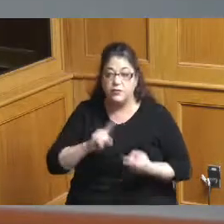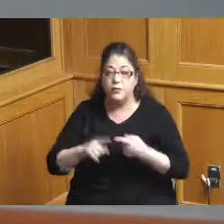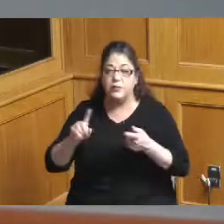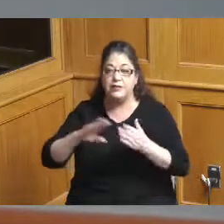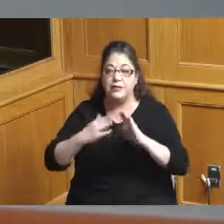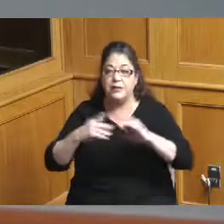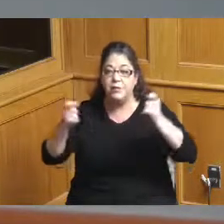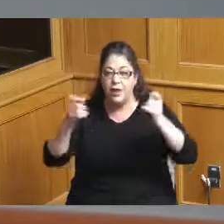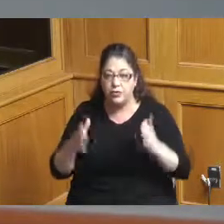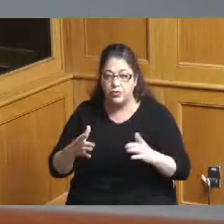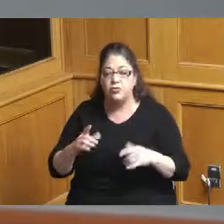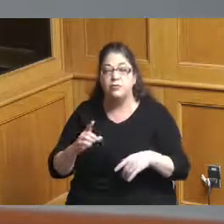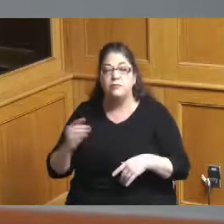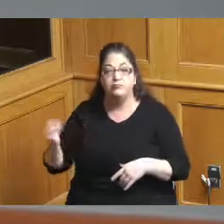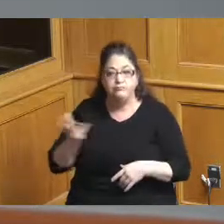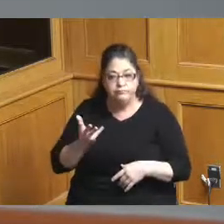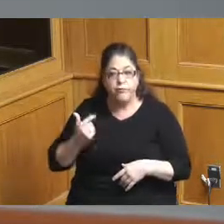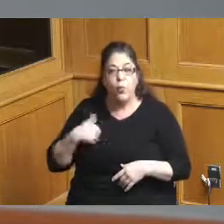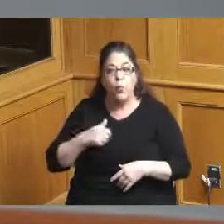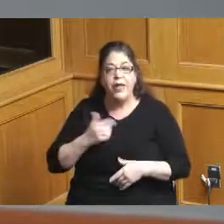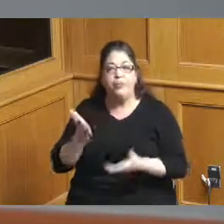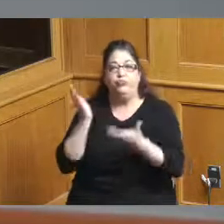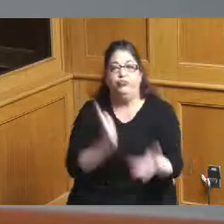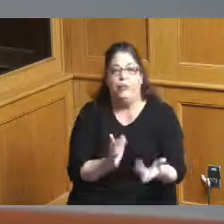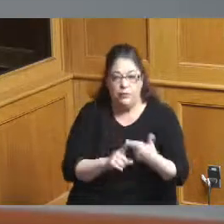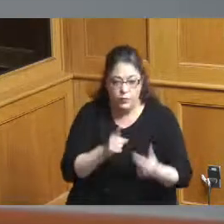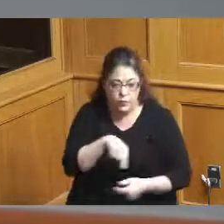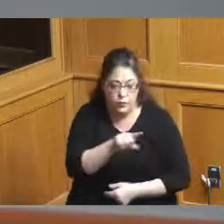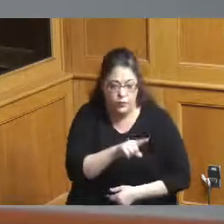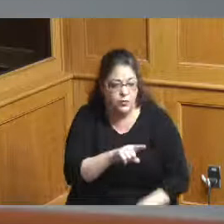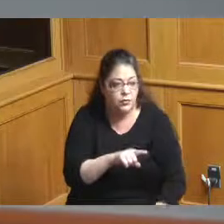that needed to come up that could be brought to staff meeting immediately and I have no doubt